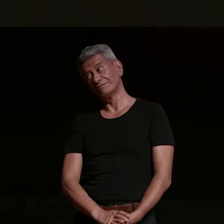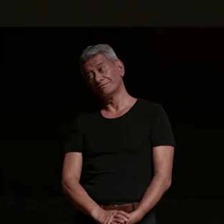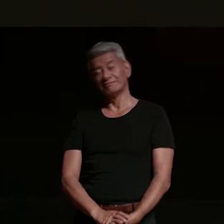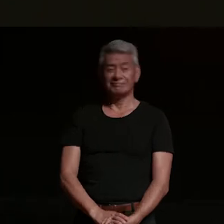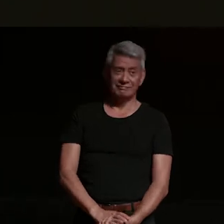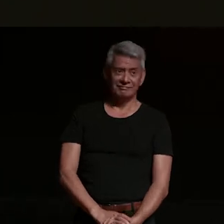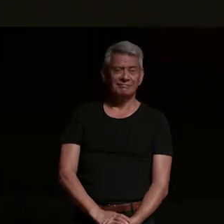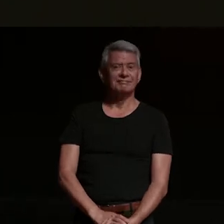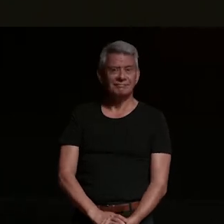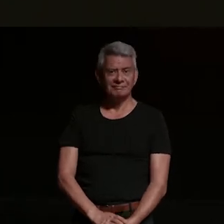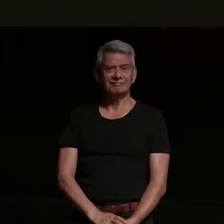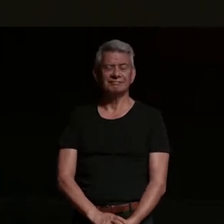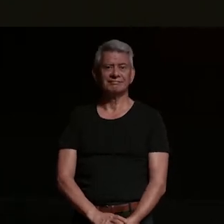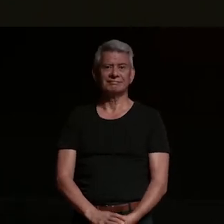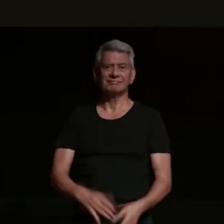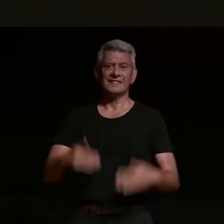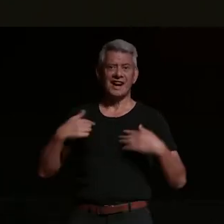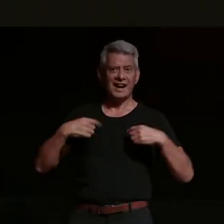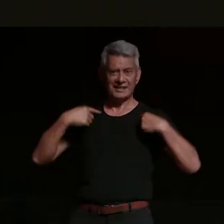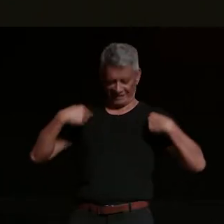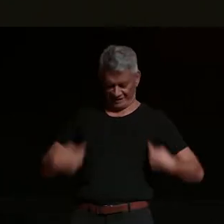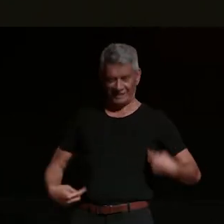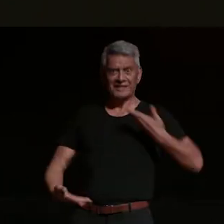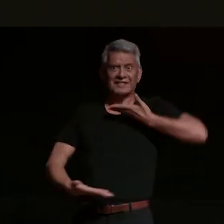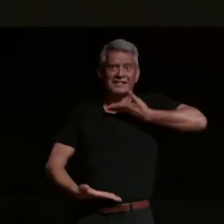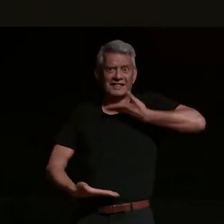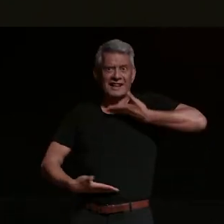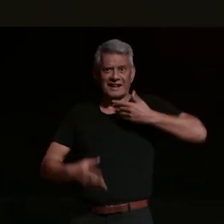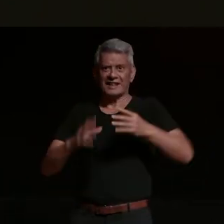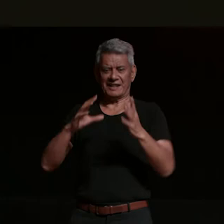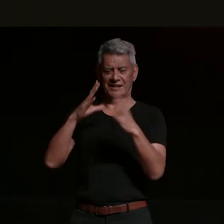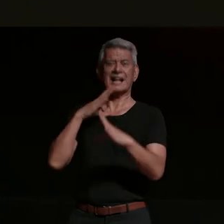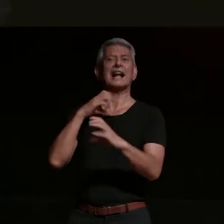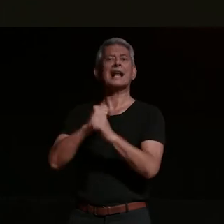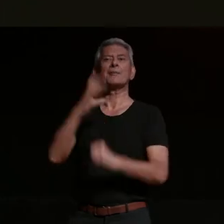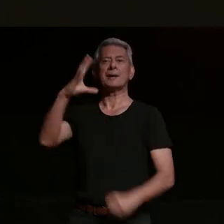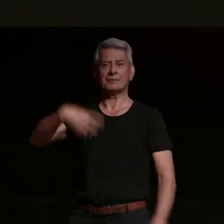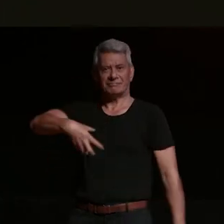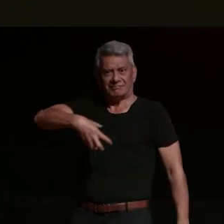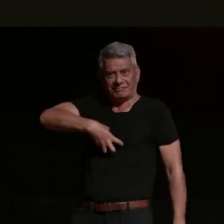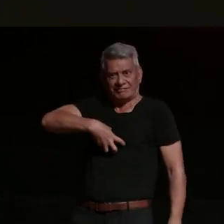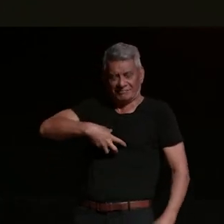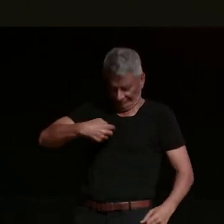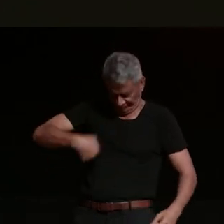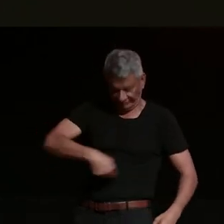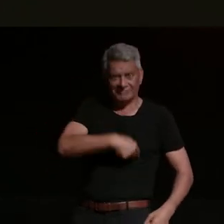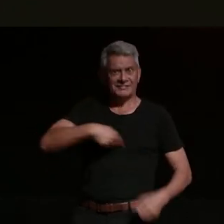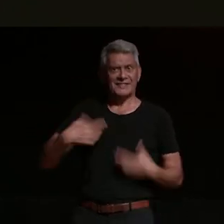but he turned he i because i had a t-shirt on i think that had the club emblem on and he turned me around he wanted some photos and everything got all excited